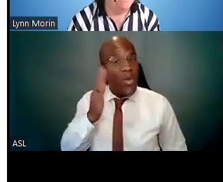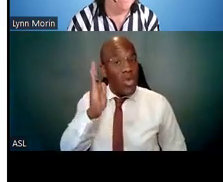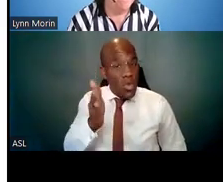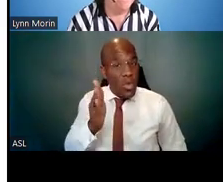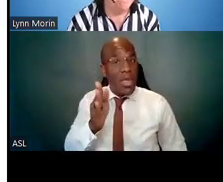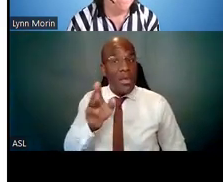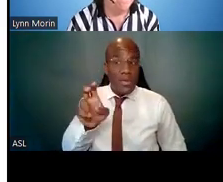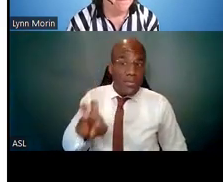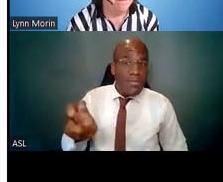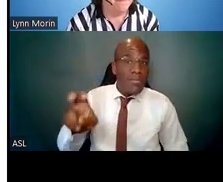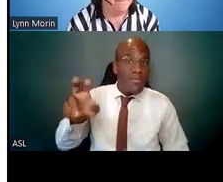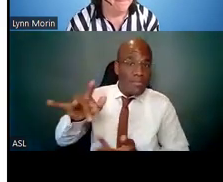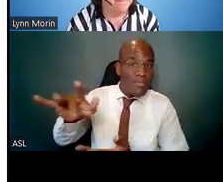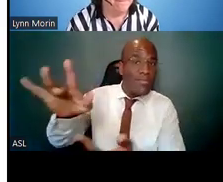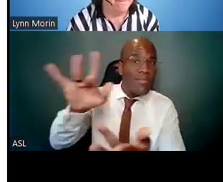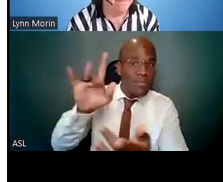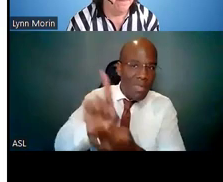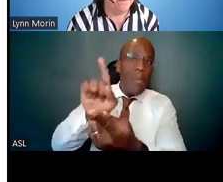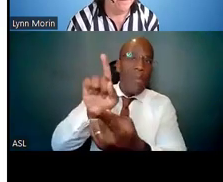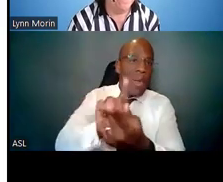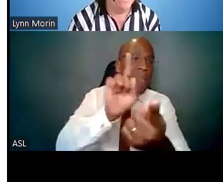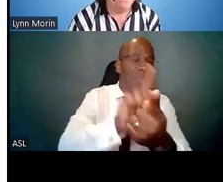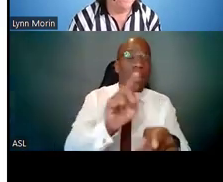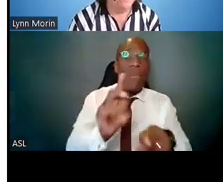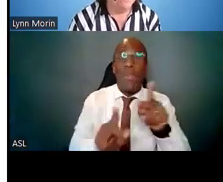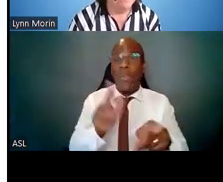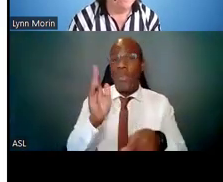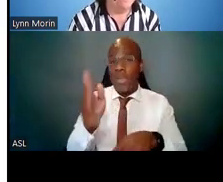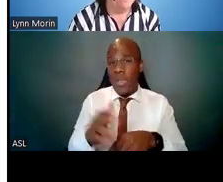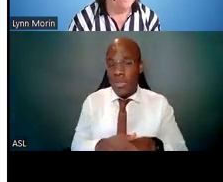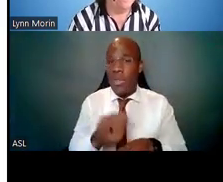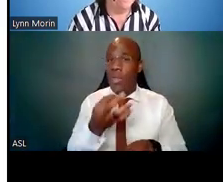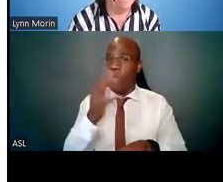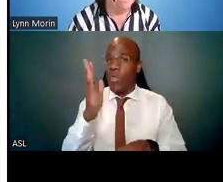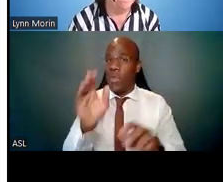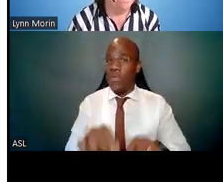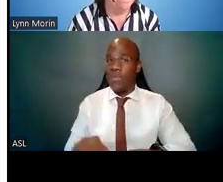So we have a polling opportunity coming up -- we want to know a little bit about you.